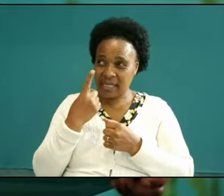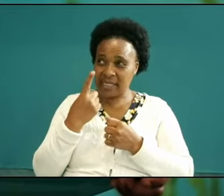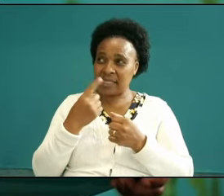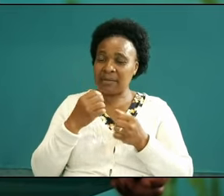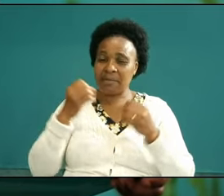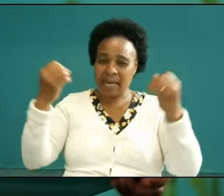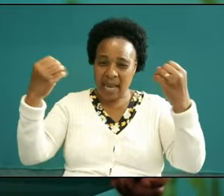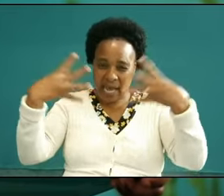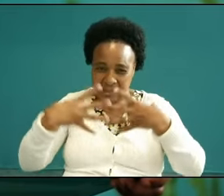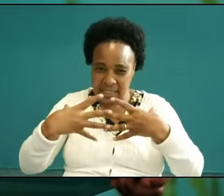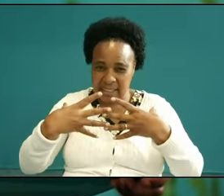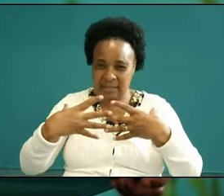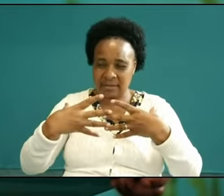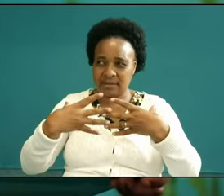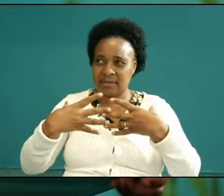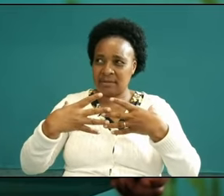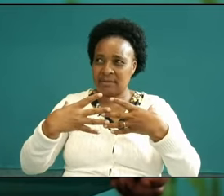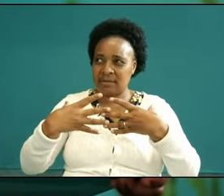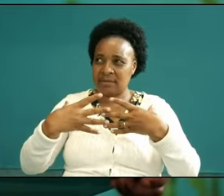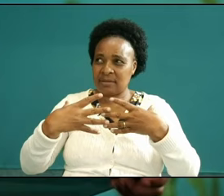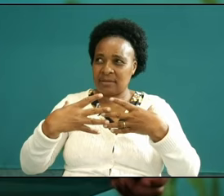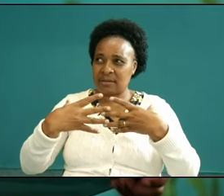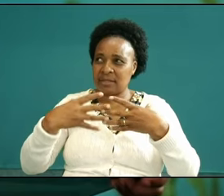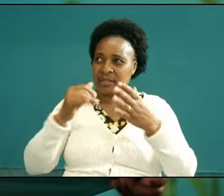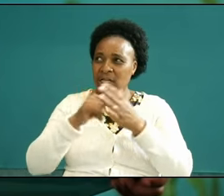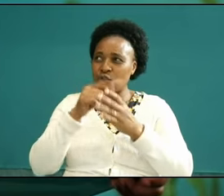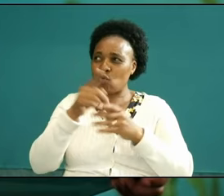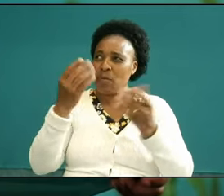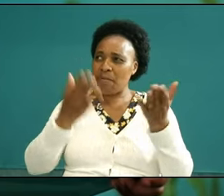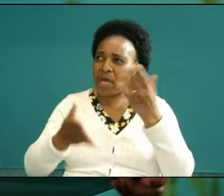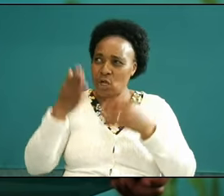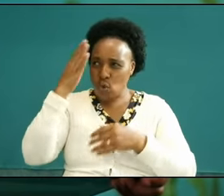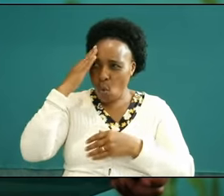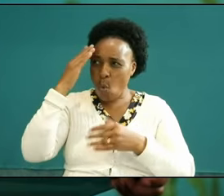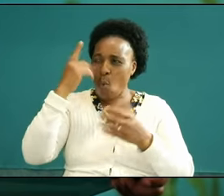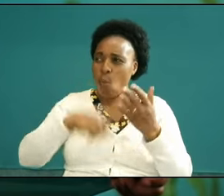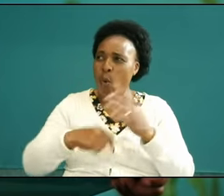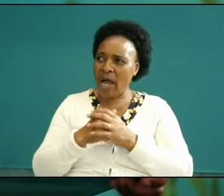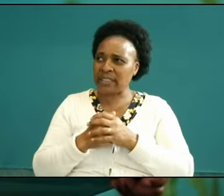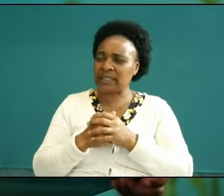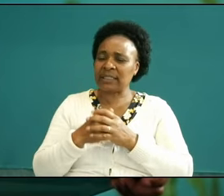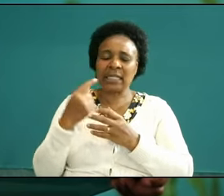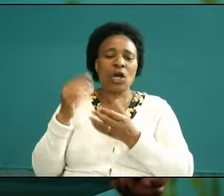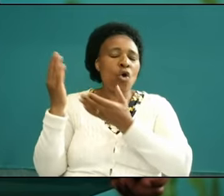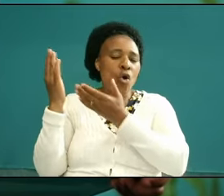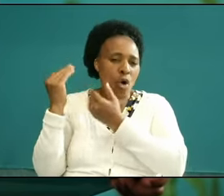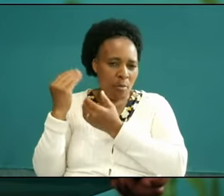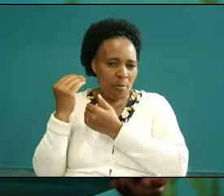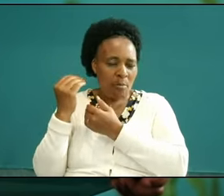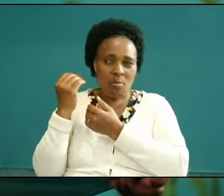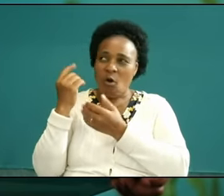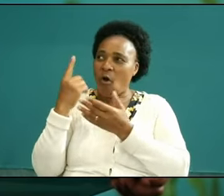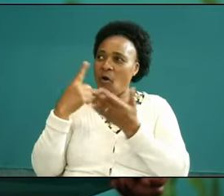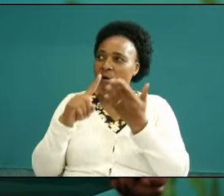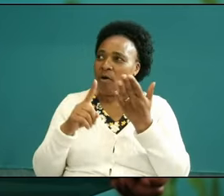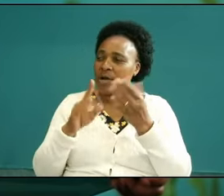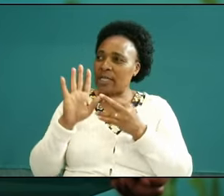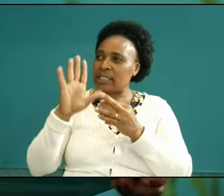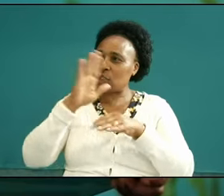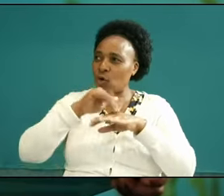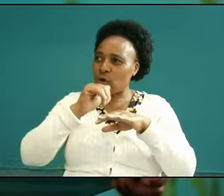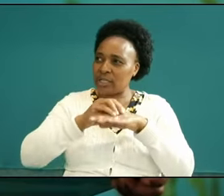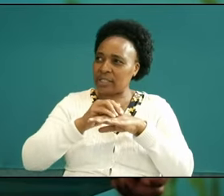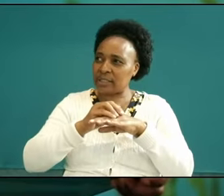may be enlightened so that you may know the hope of his calling the riches of his